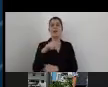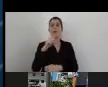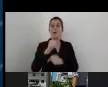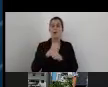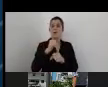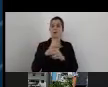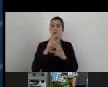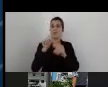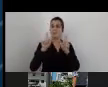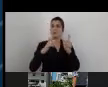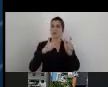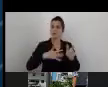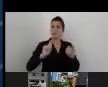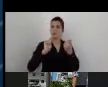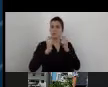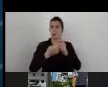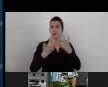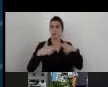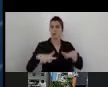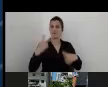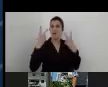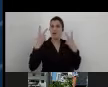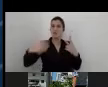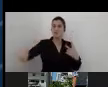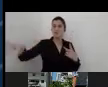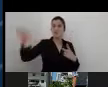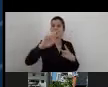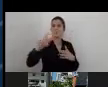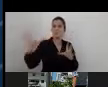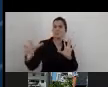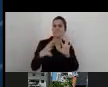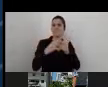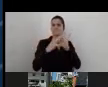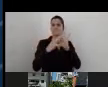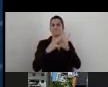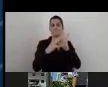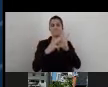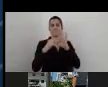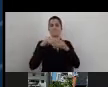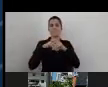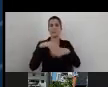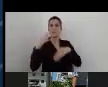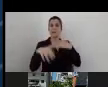It was very important to have them close to implementation of the project.